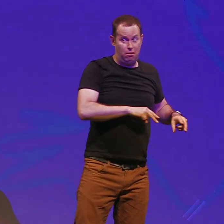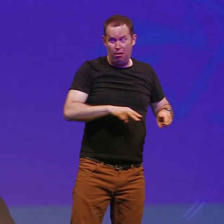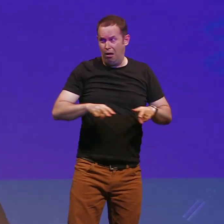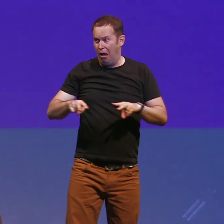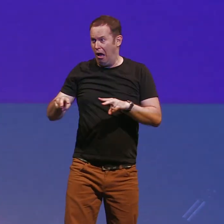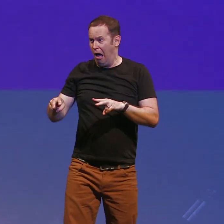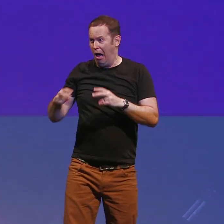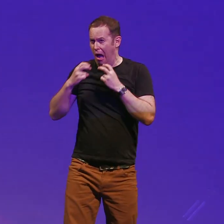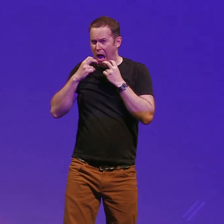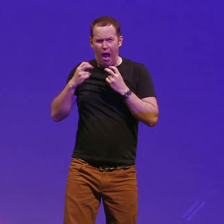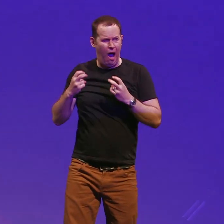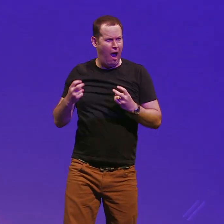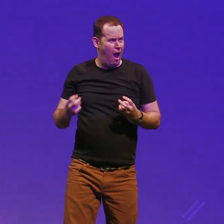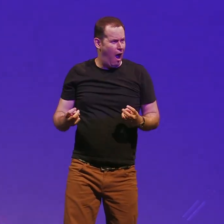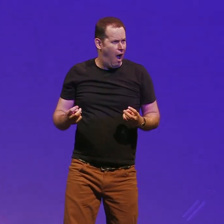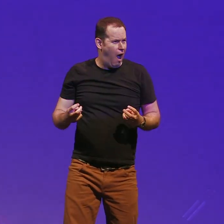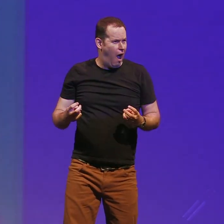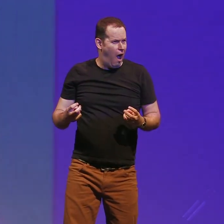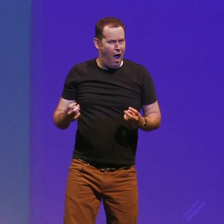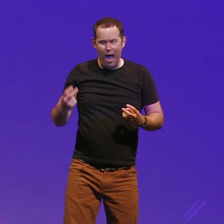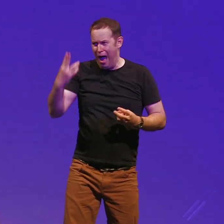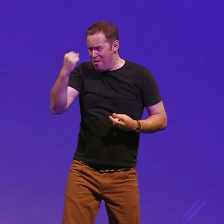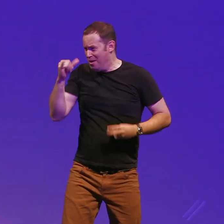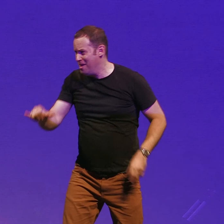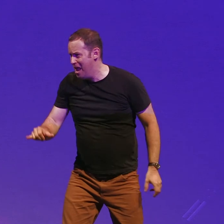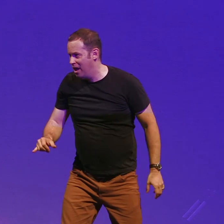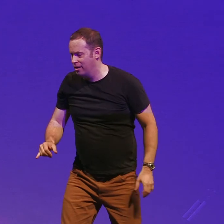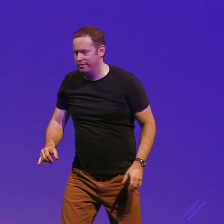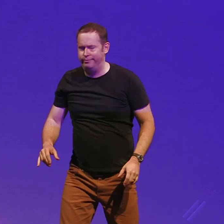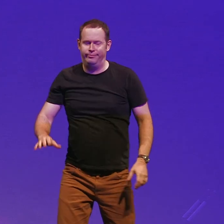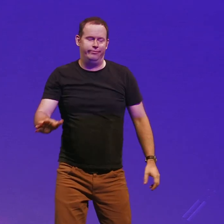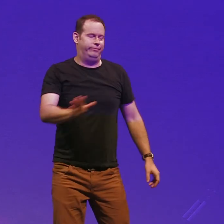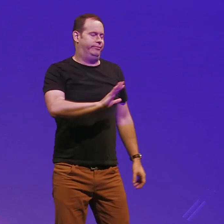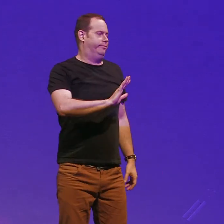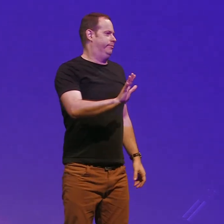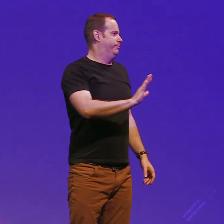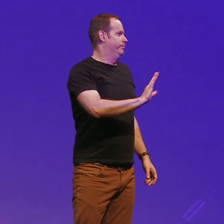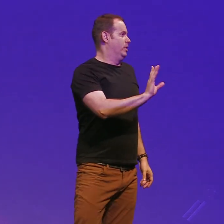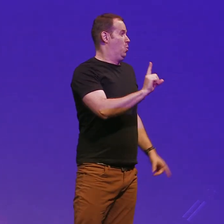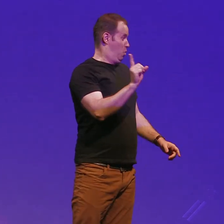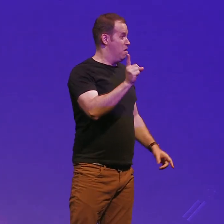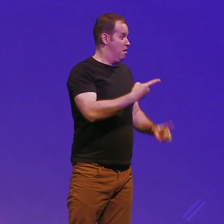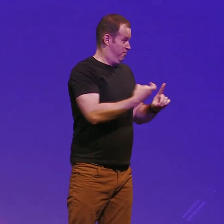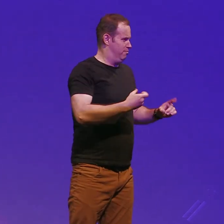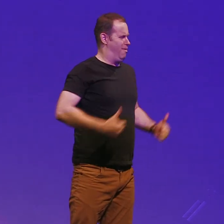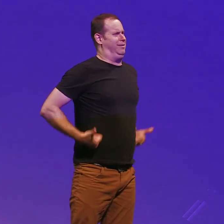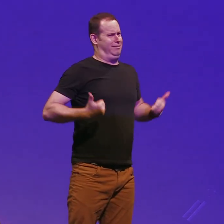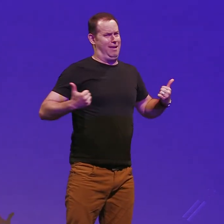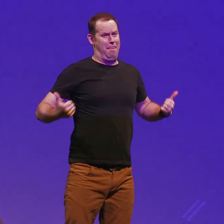tumbling motion through air why did you do that you think well where I'm from we